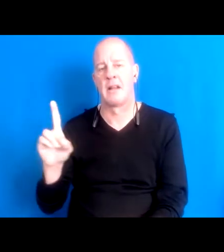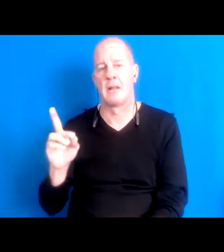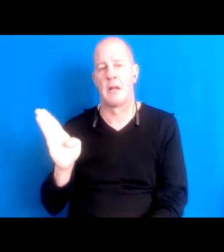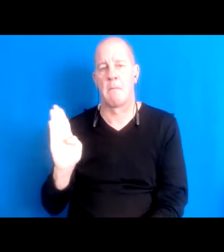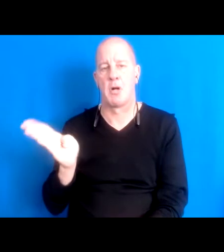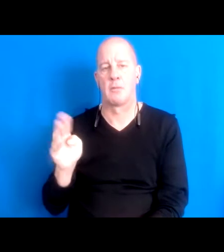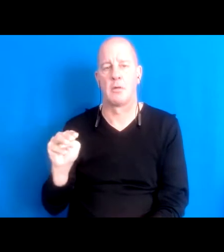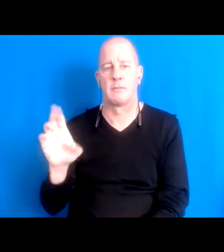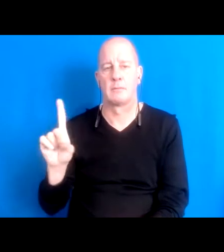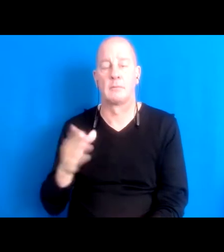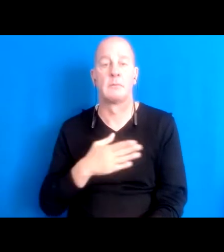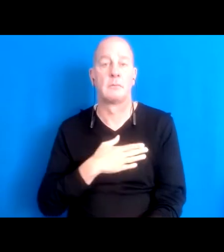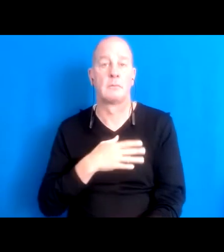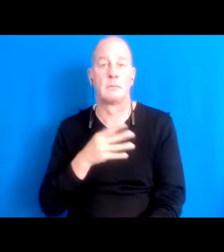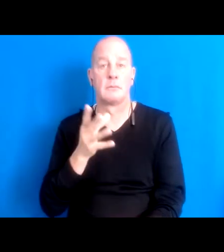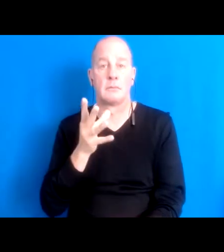born in it, also known as Haiti.